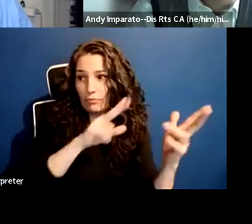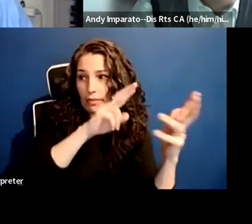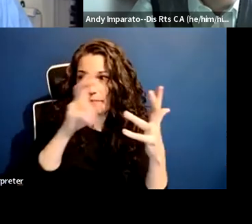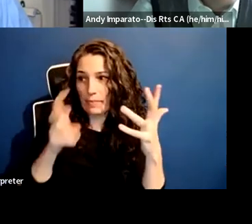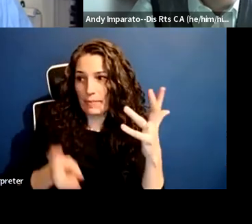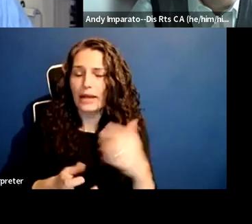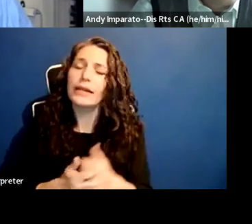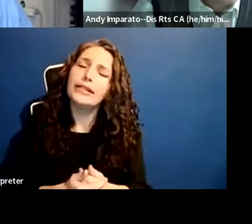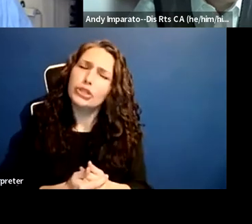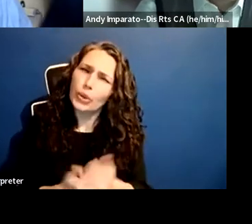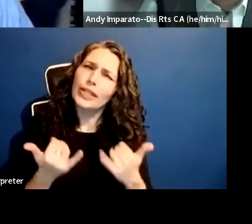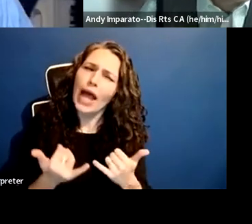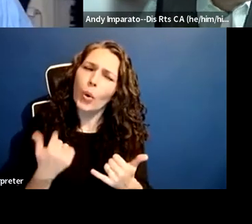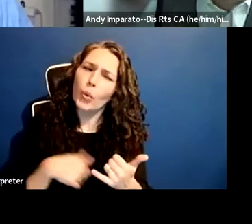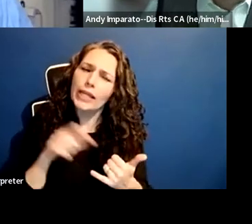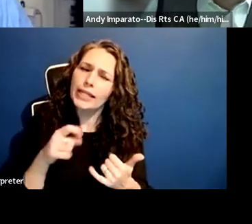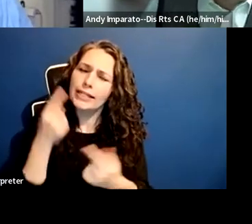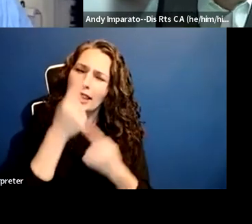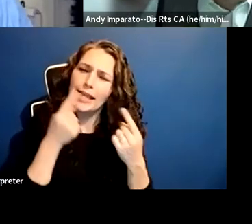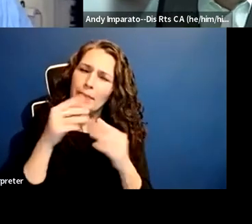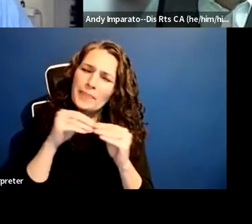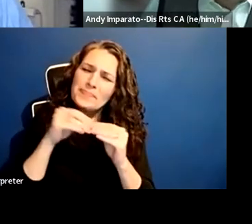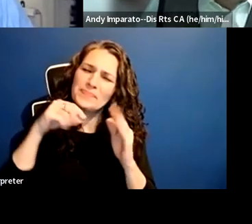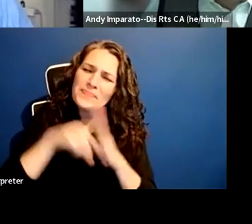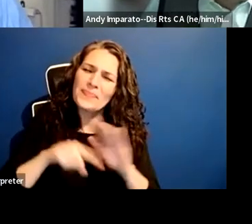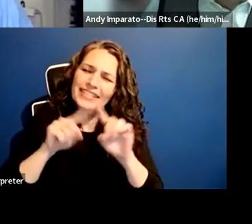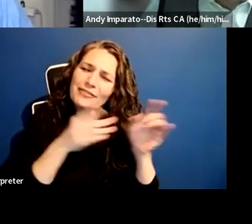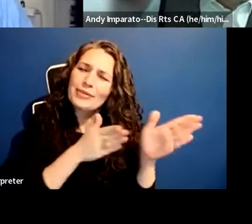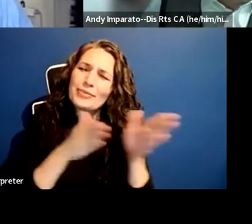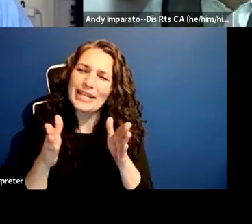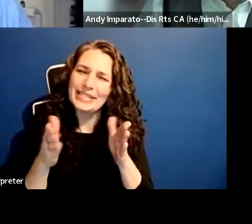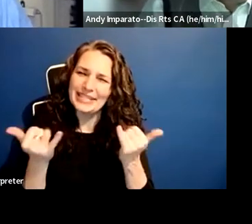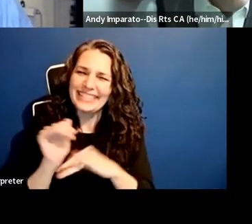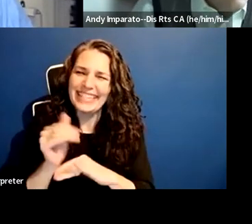where we can start talking about that this evening.